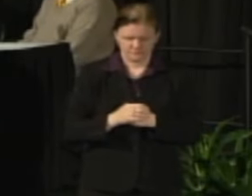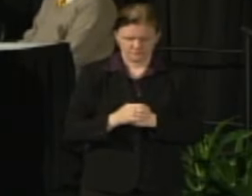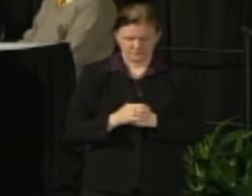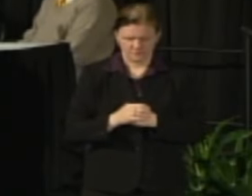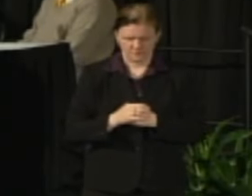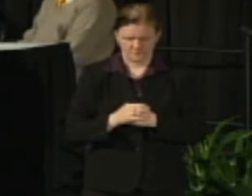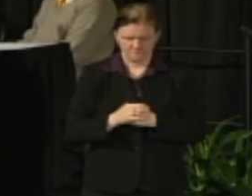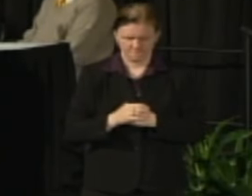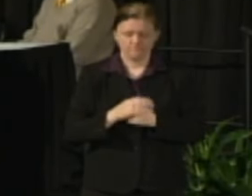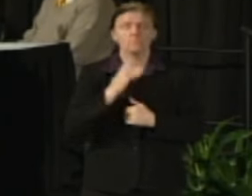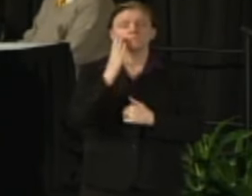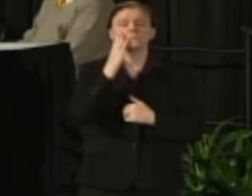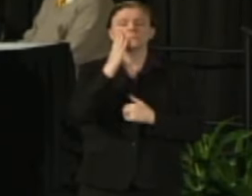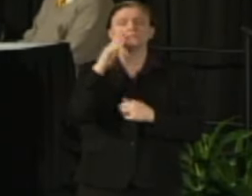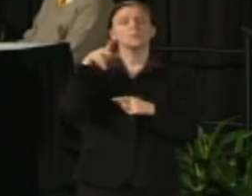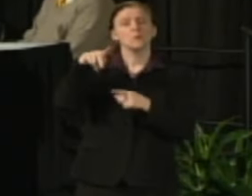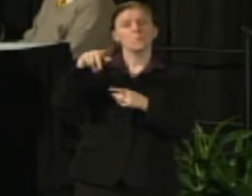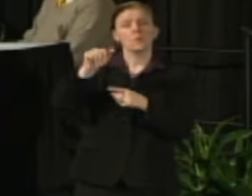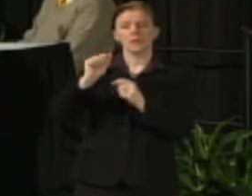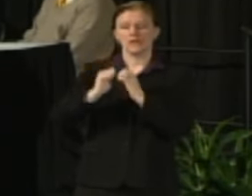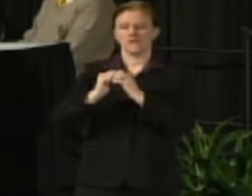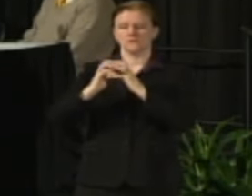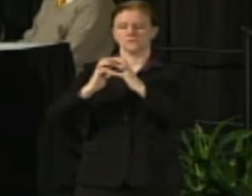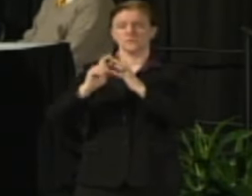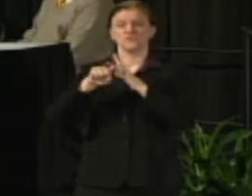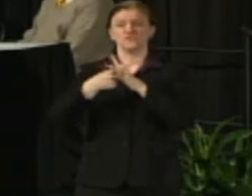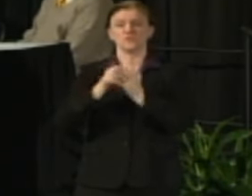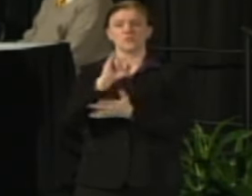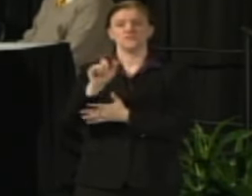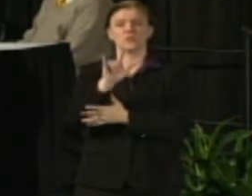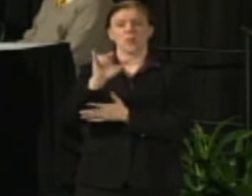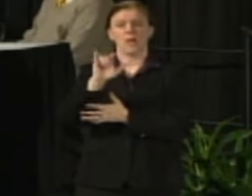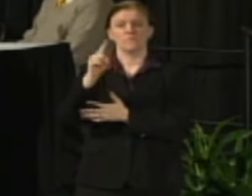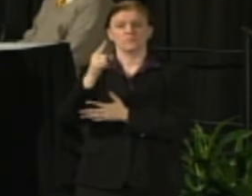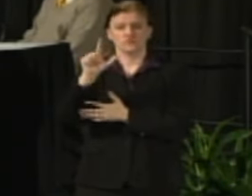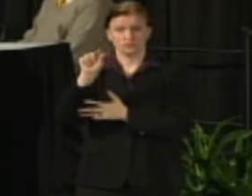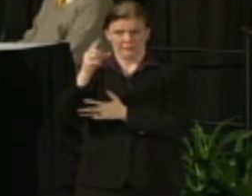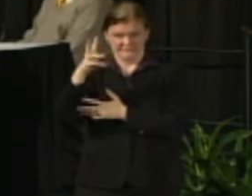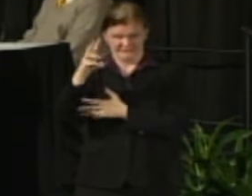But we know that the Public Authority would be created beginning July 1, 2016.